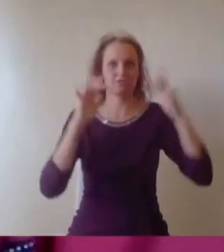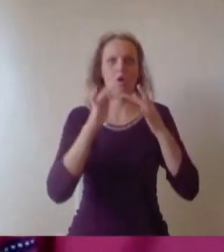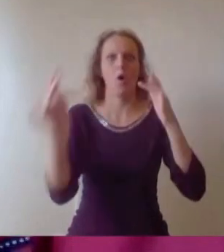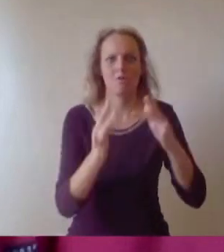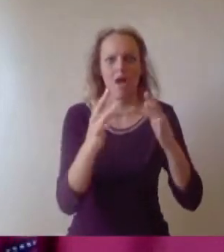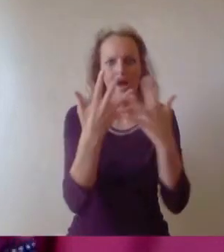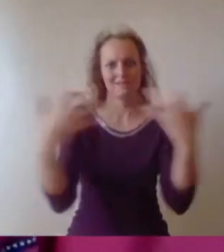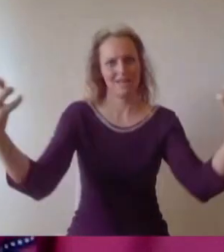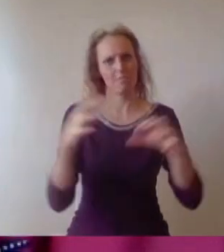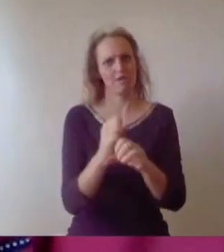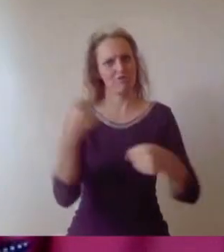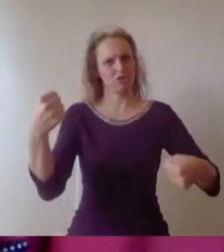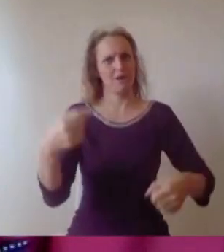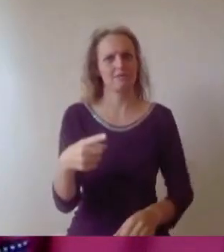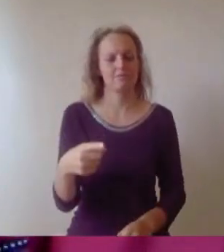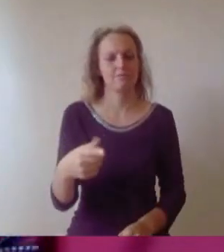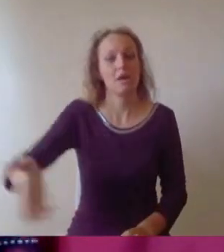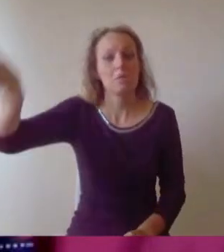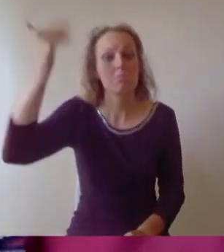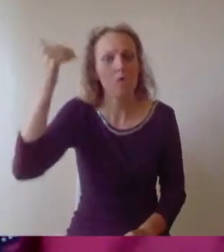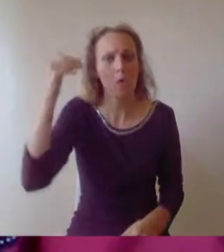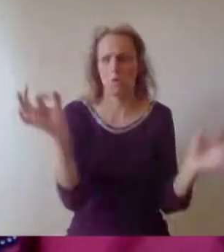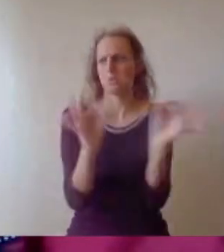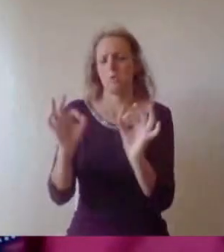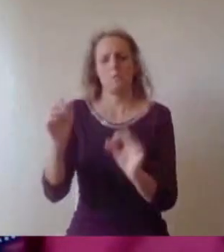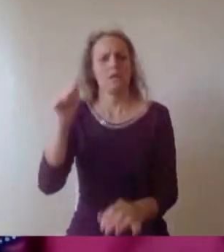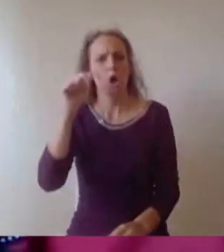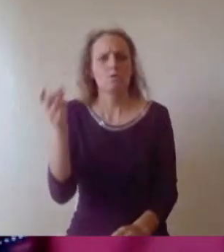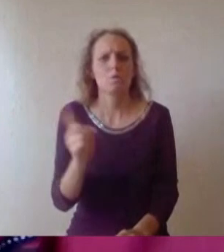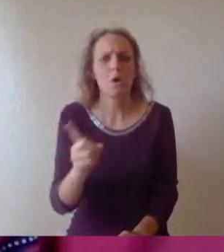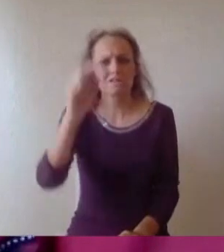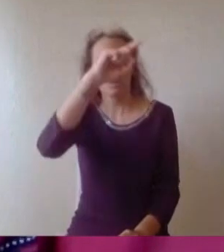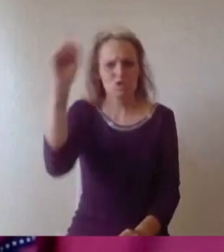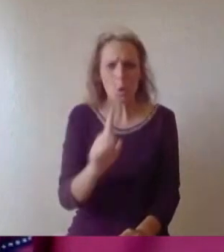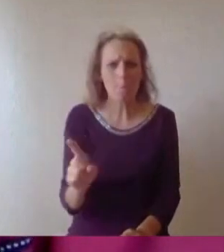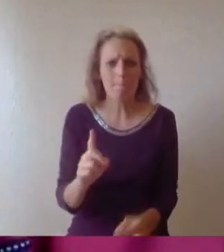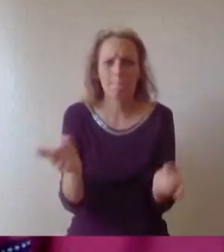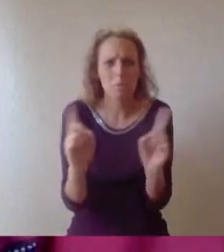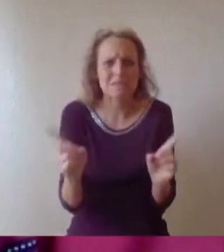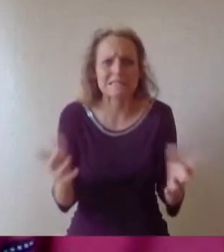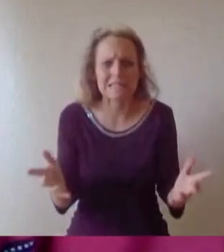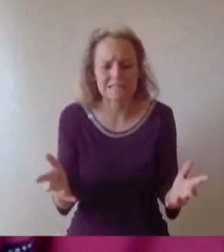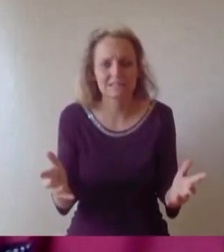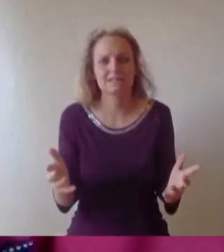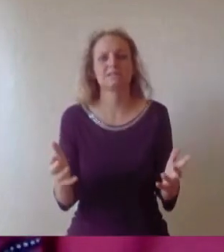zoom what Zoom was before lockdown. Ordinarily we would have all been walking out of Coombe Dingle from our final exam,